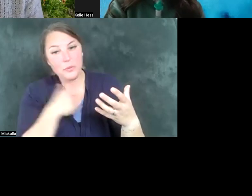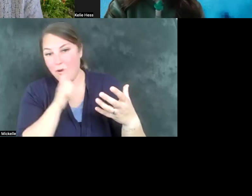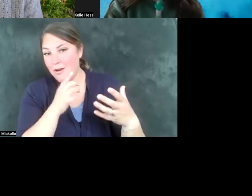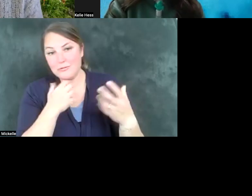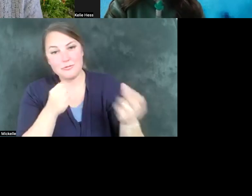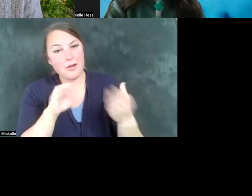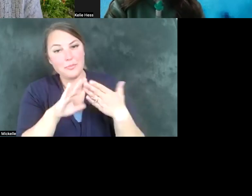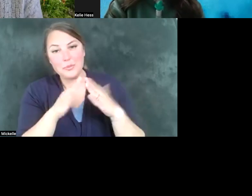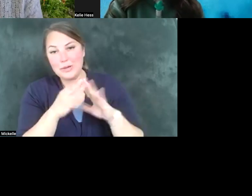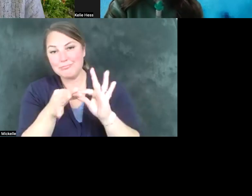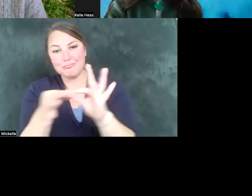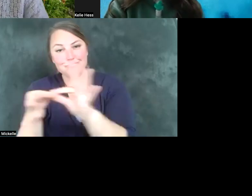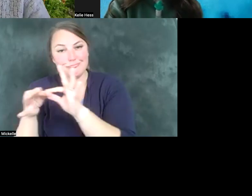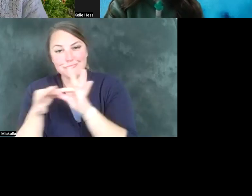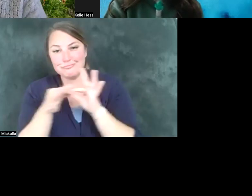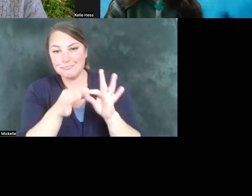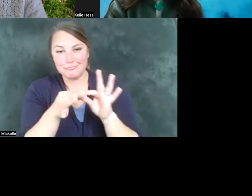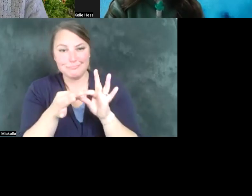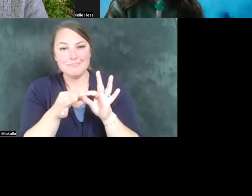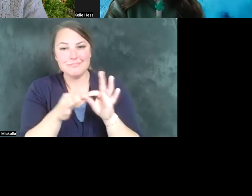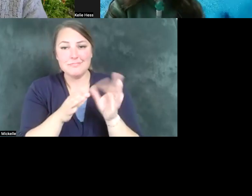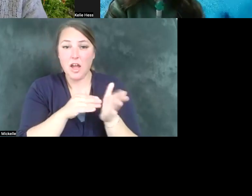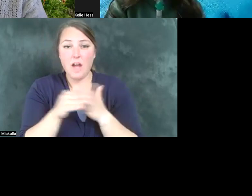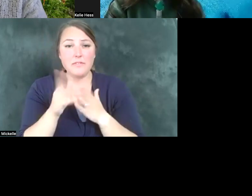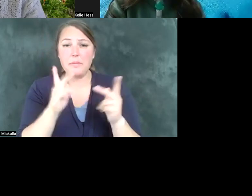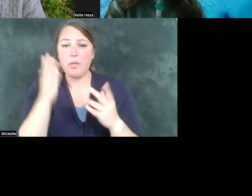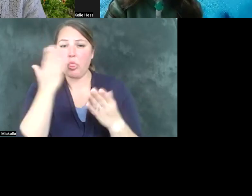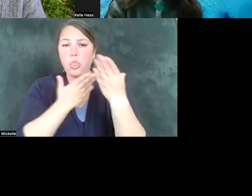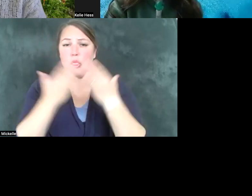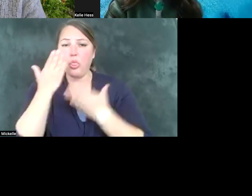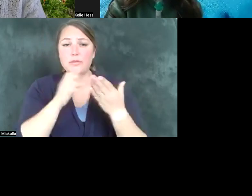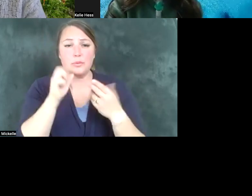disabilities but we're often overlooked and I think we're a powerful force when